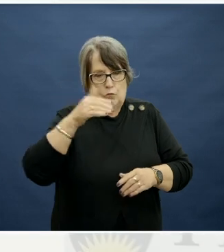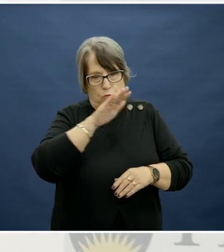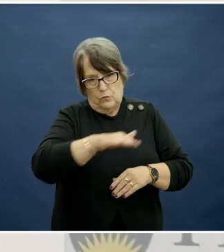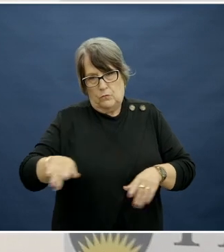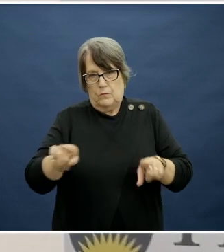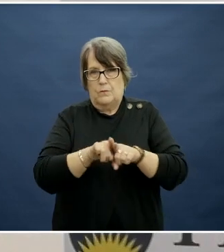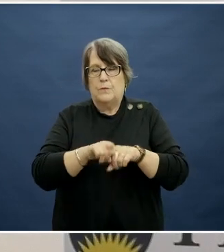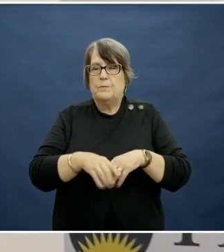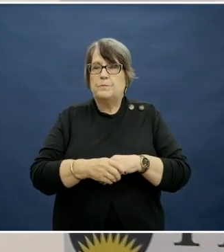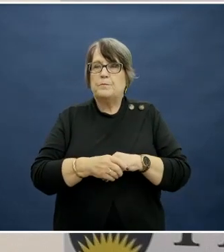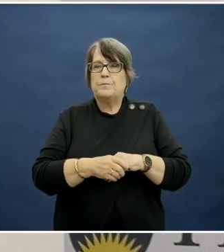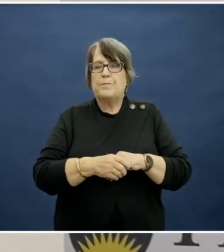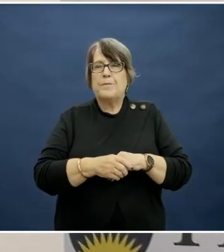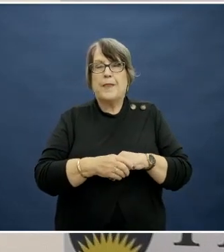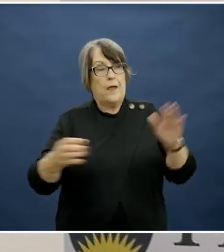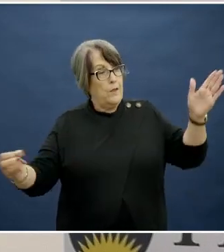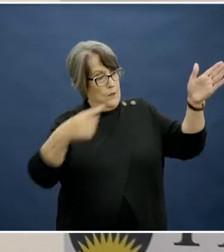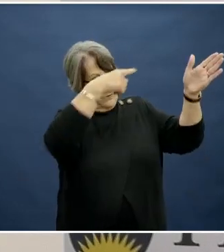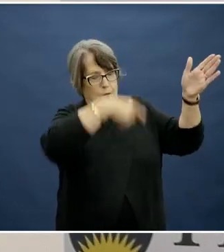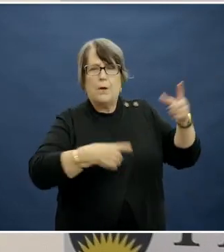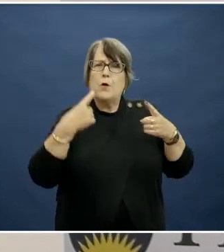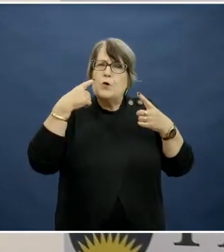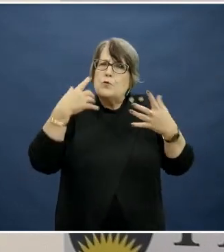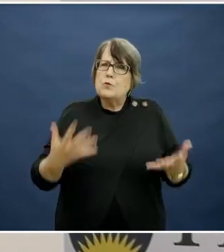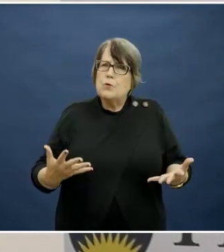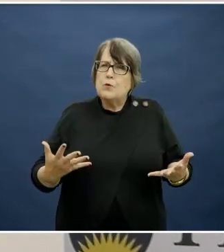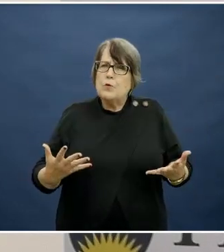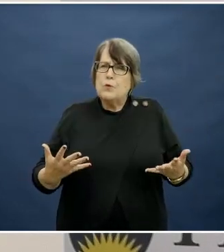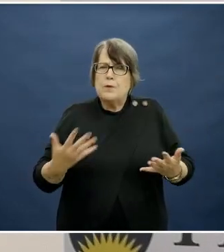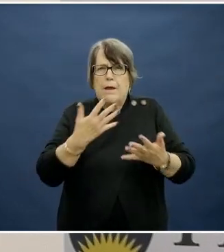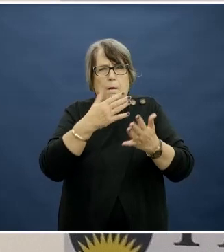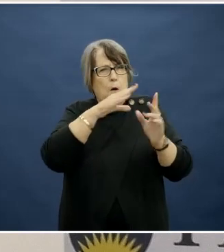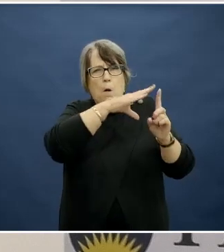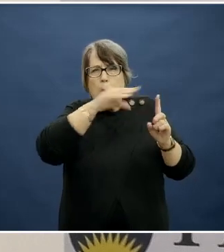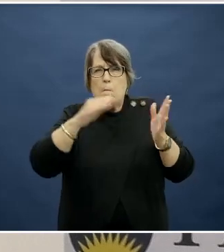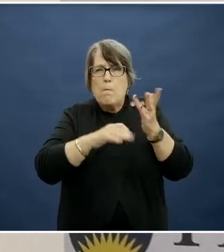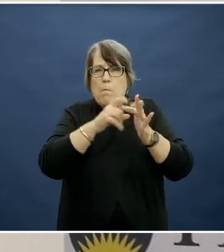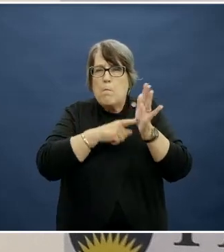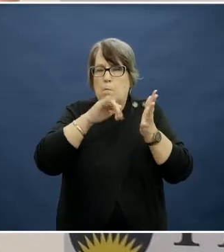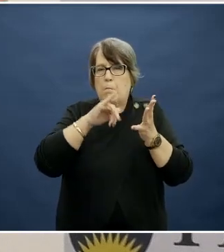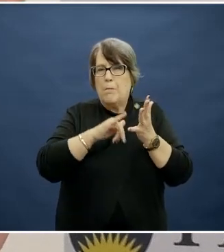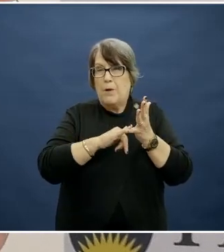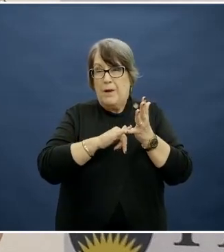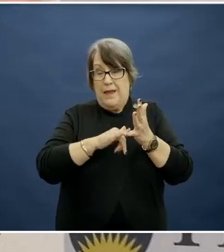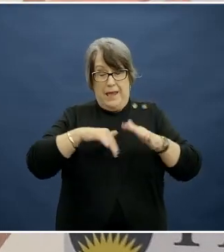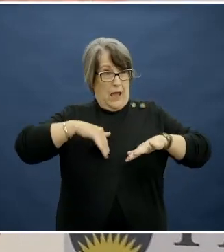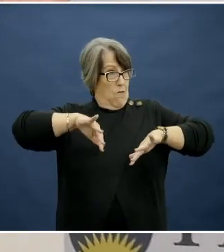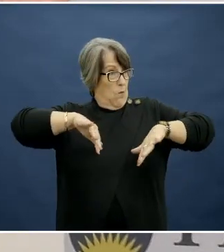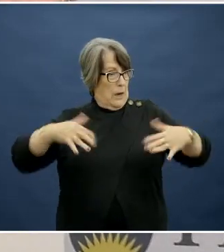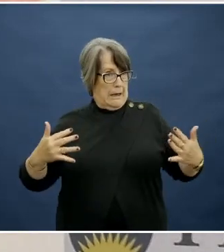So the slide here shows some modelling, and if we didn't even meet the recommendation